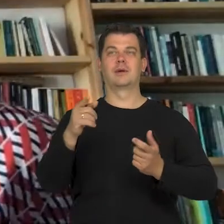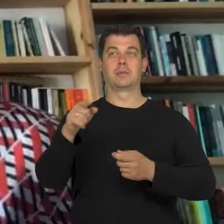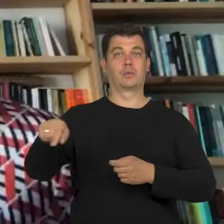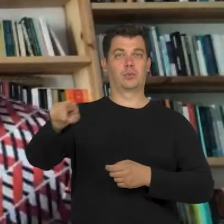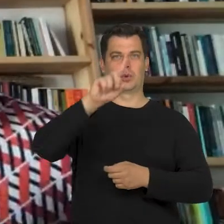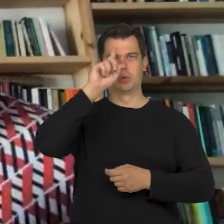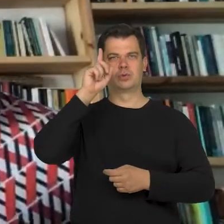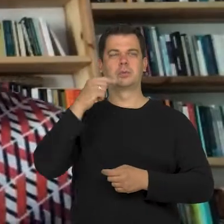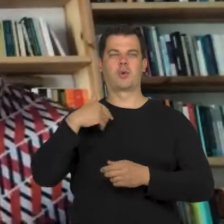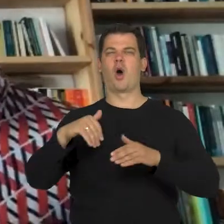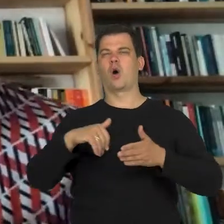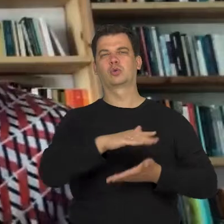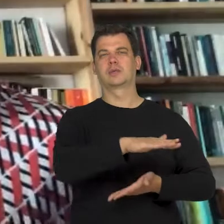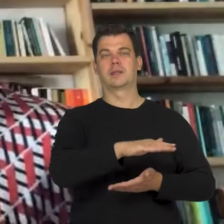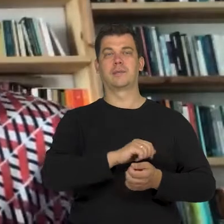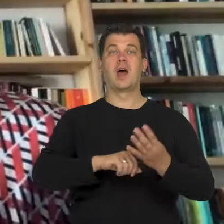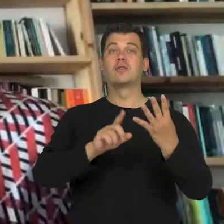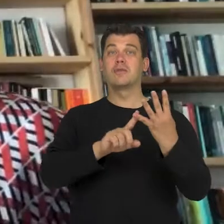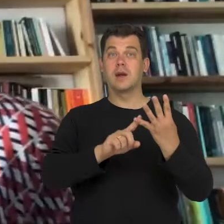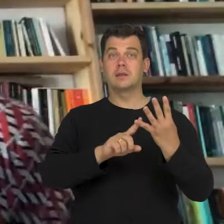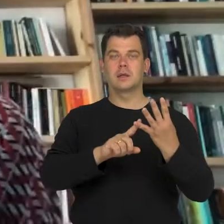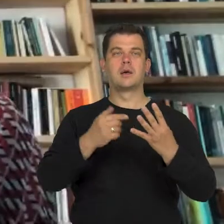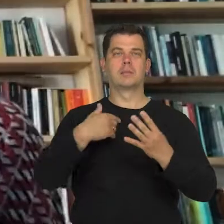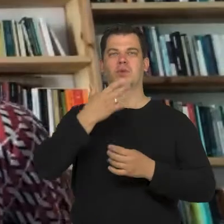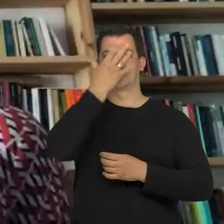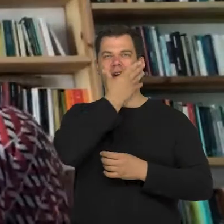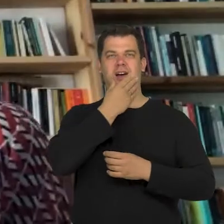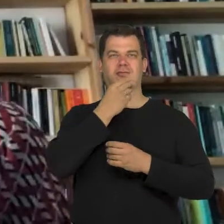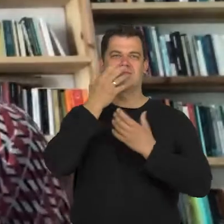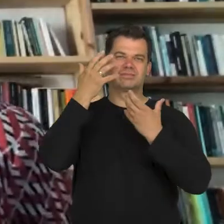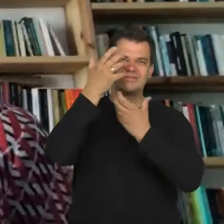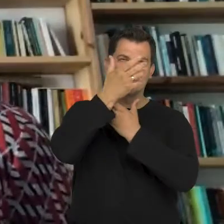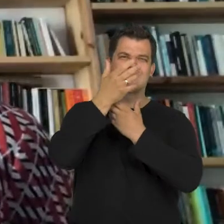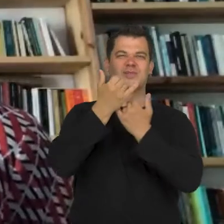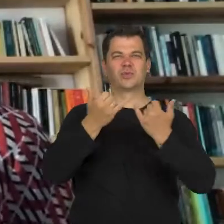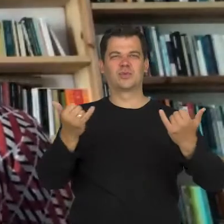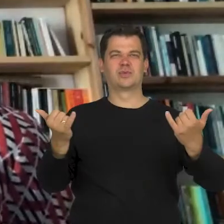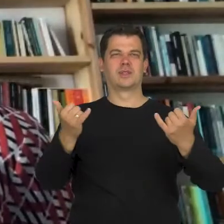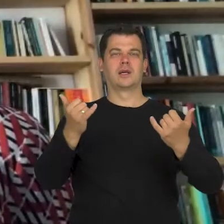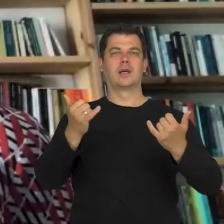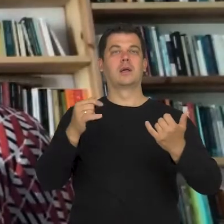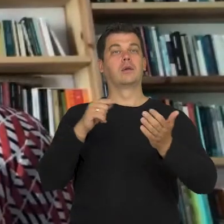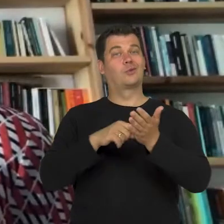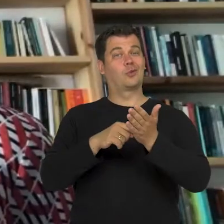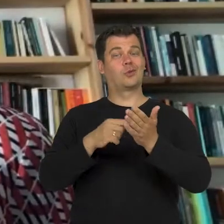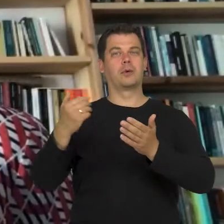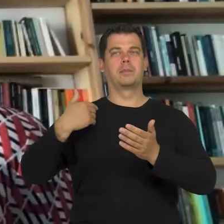and later came the images of people with deformed faces which was connected with a notion